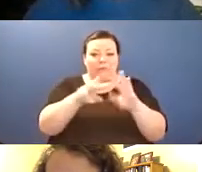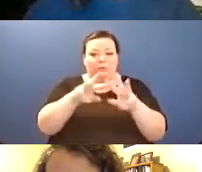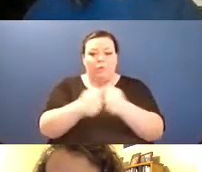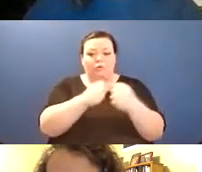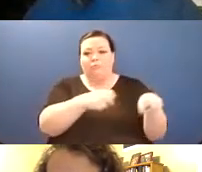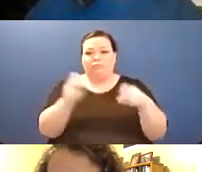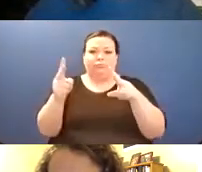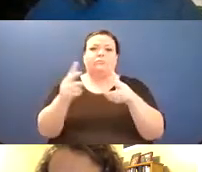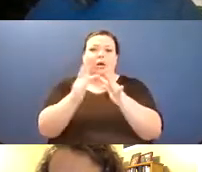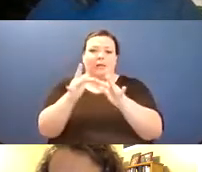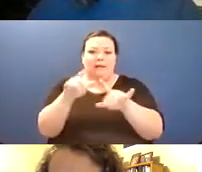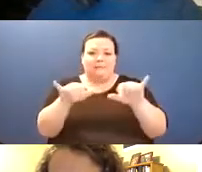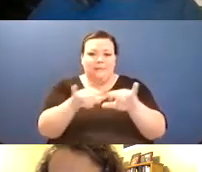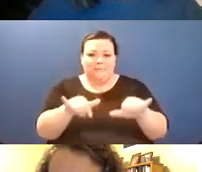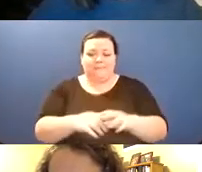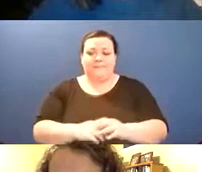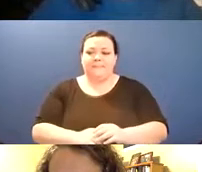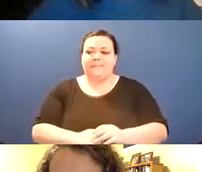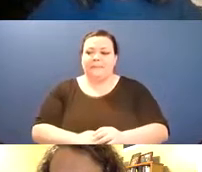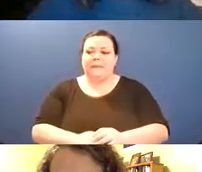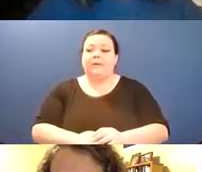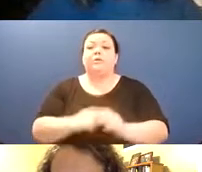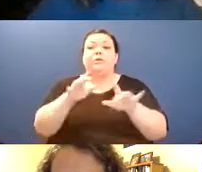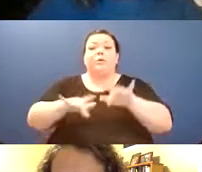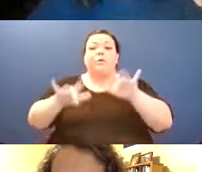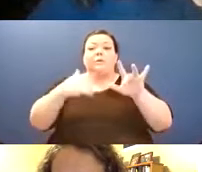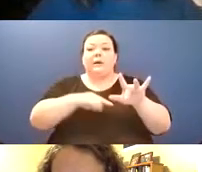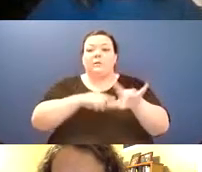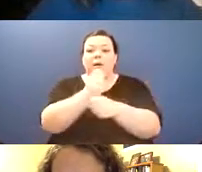here, turn off your camera unless you're speaking so that it's easier to focus on the interpreter